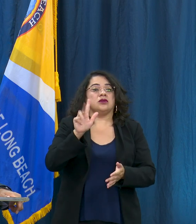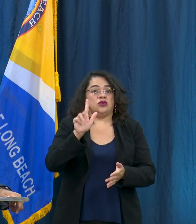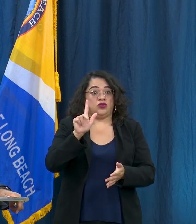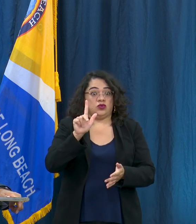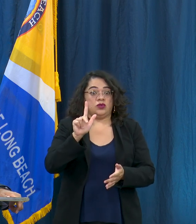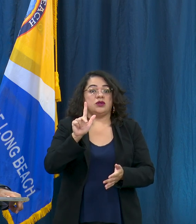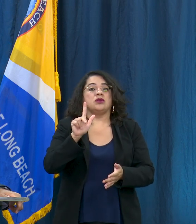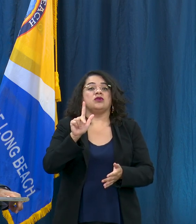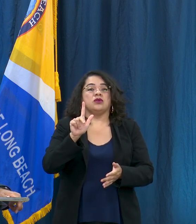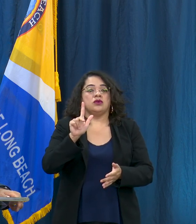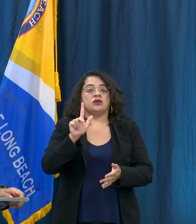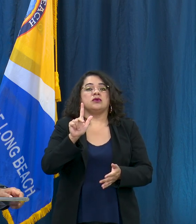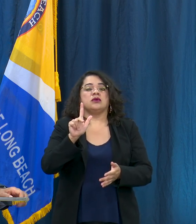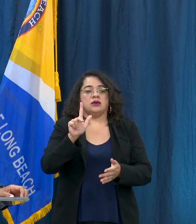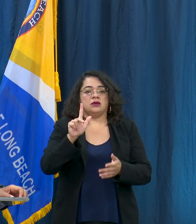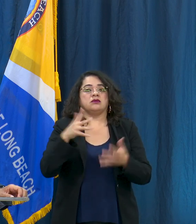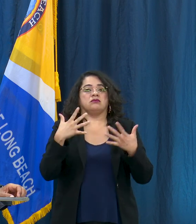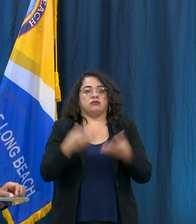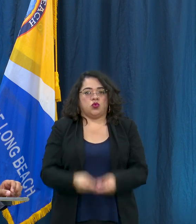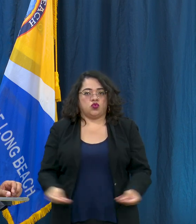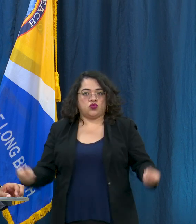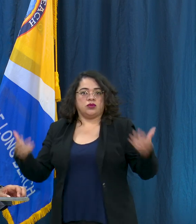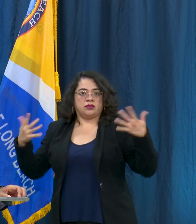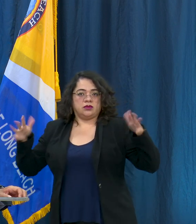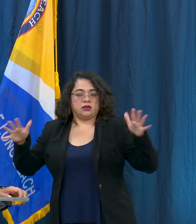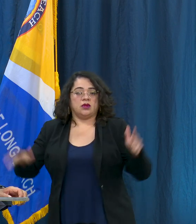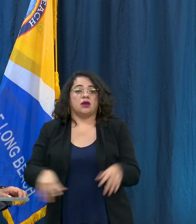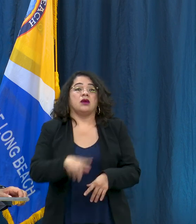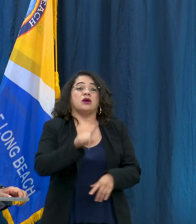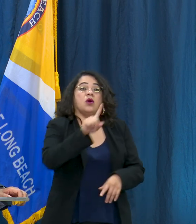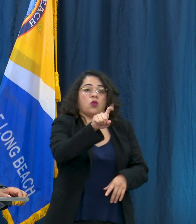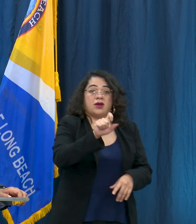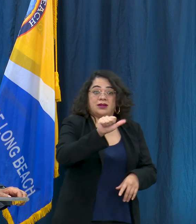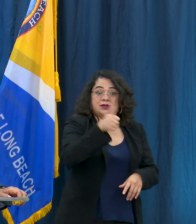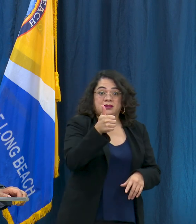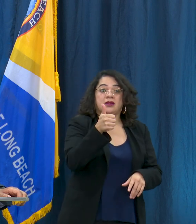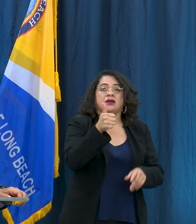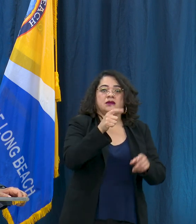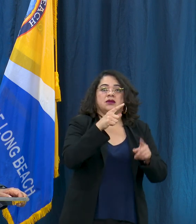we're up to 110 Long Beach residents who have passed. We had an additional two